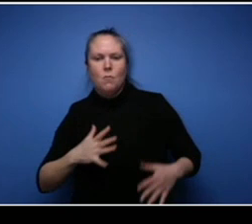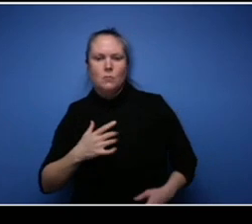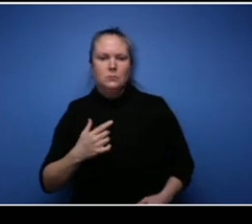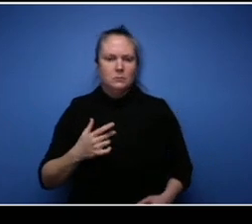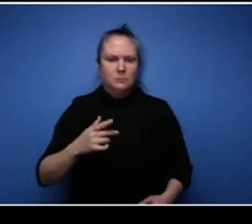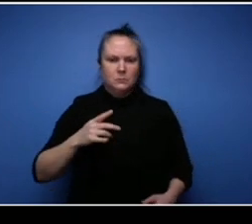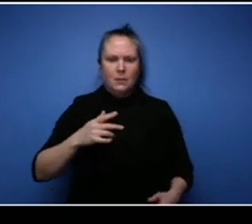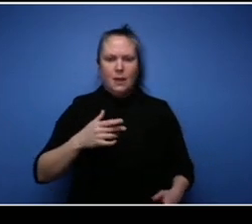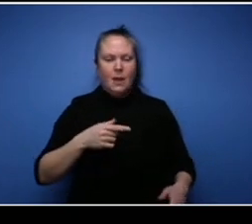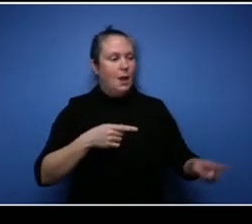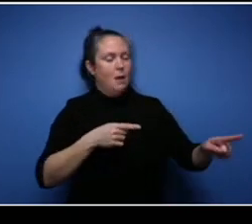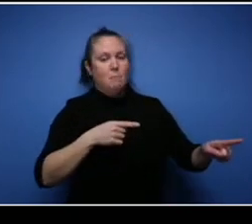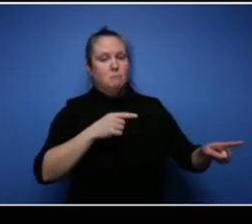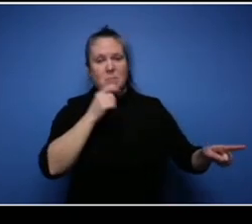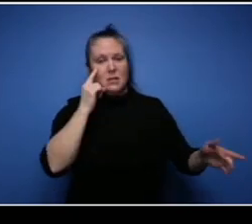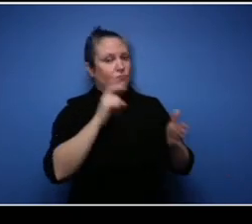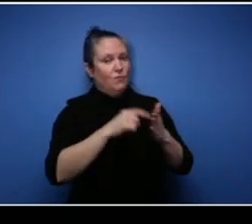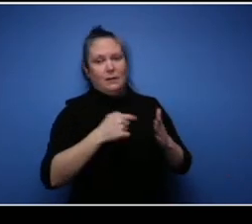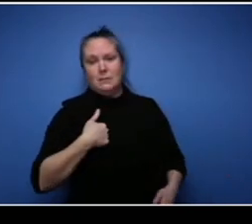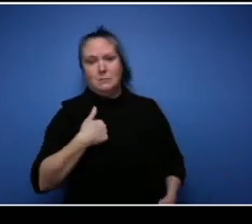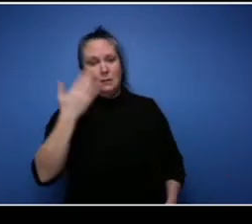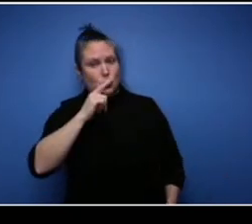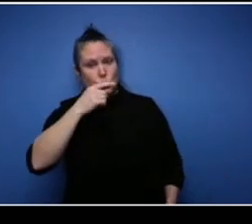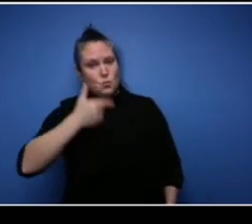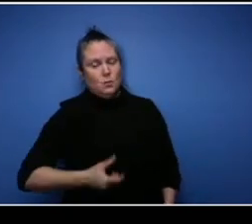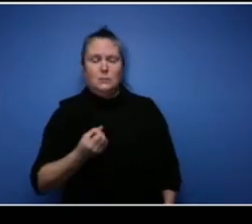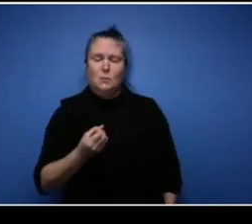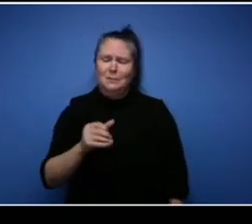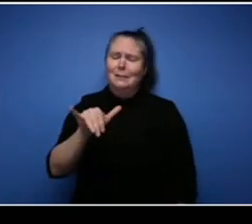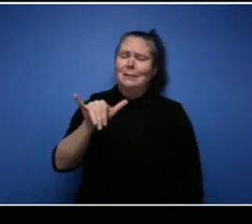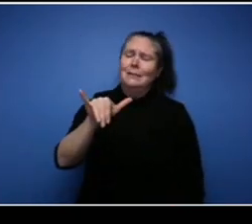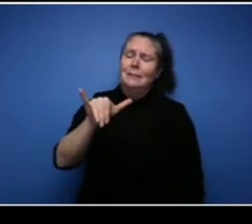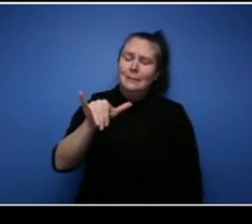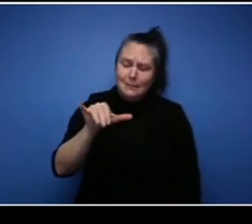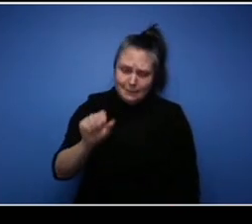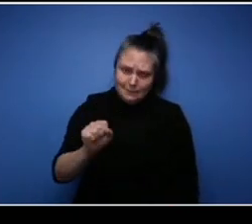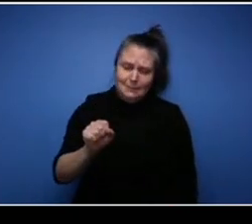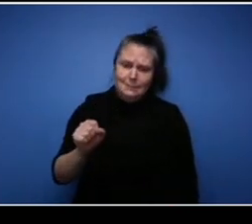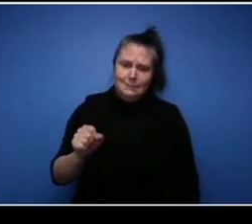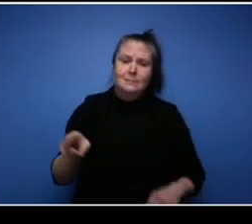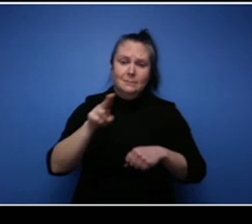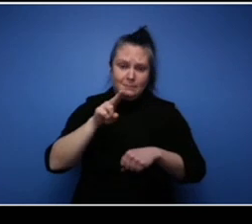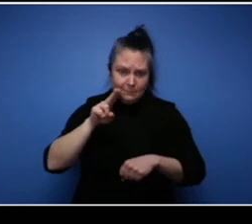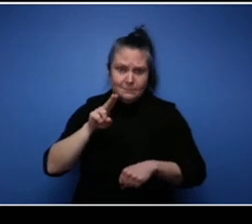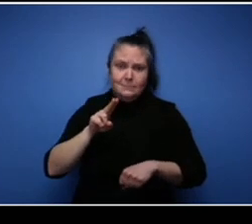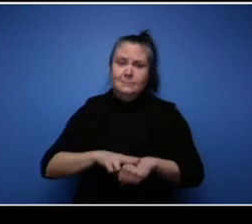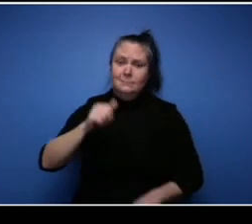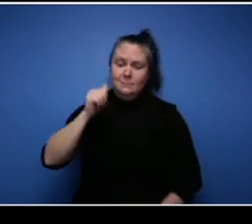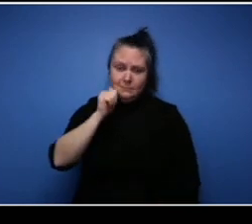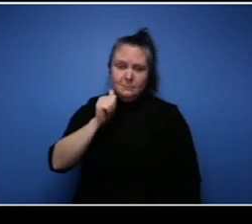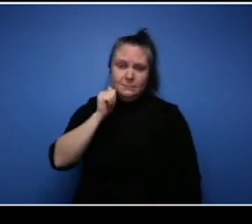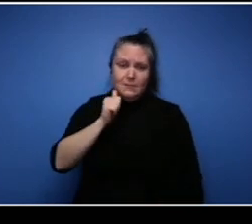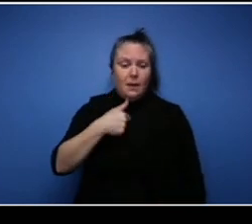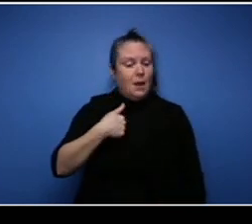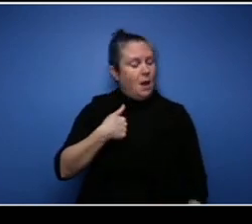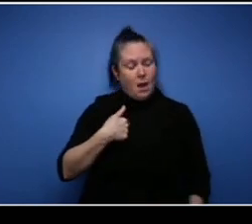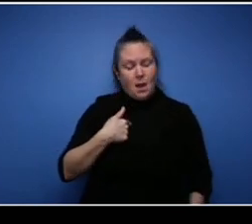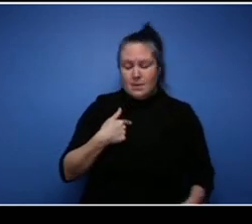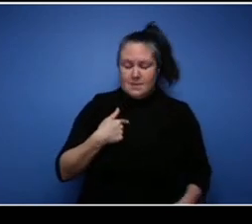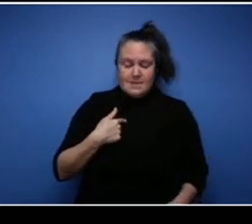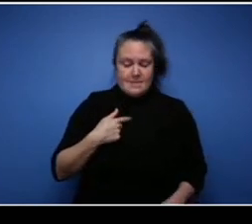question absolutely, and I just you know for me I built up that tough skin and um if anybody